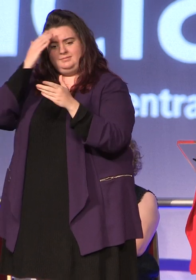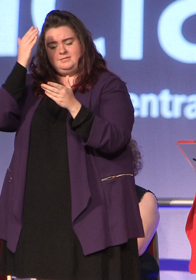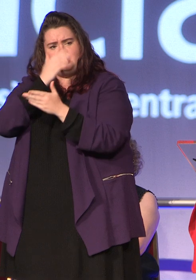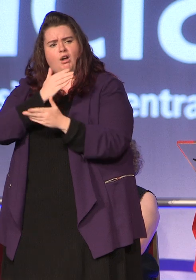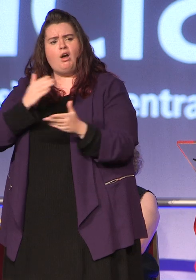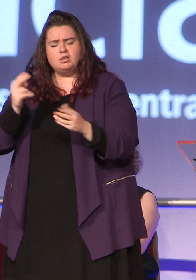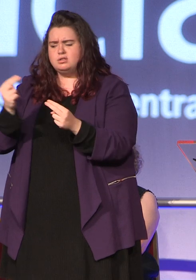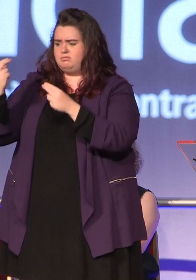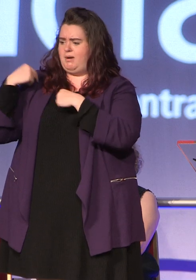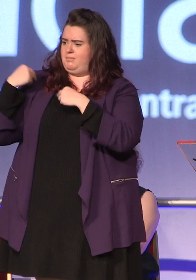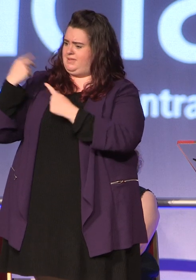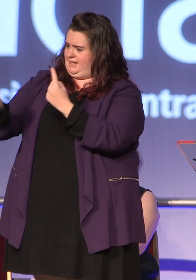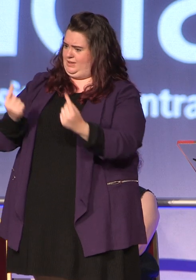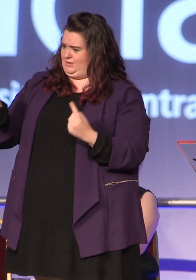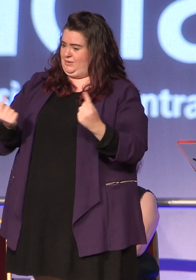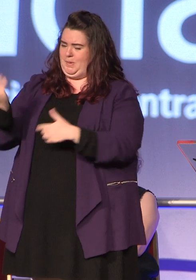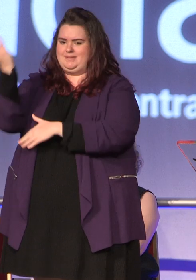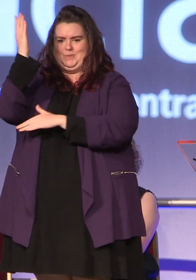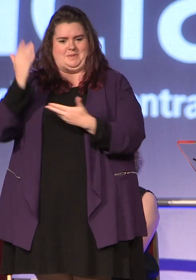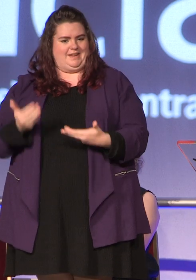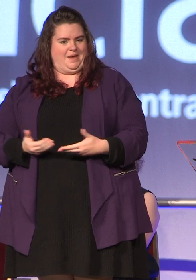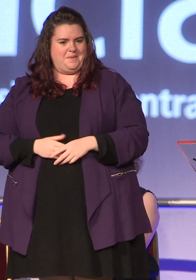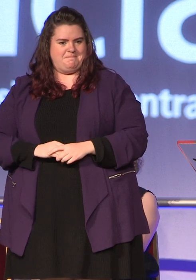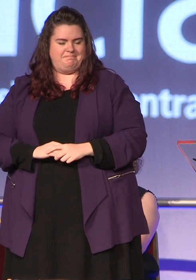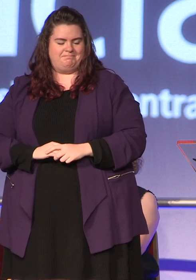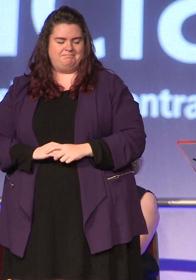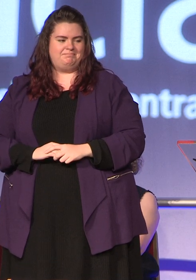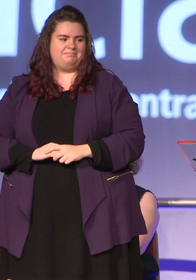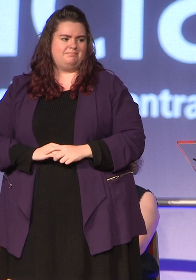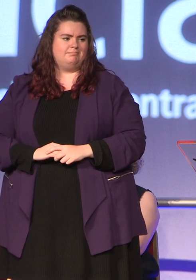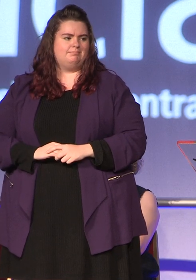speak on their behalf and to you all now. The reason you were all here for the